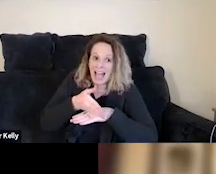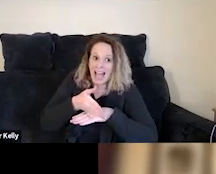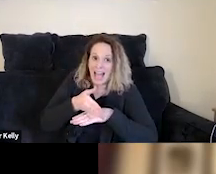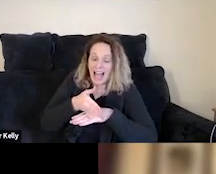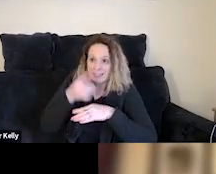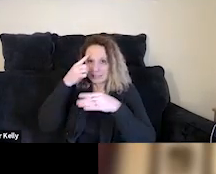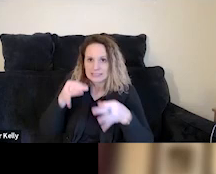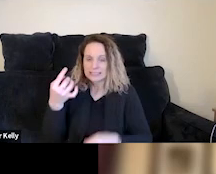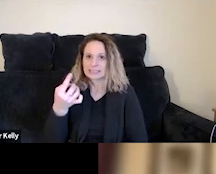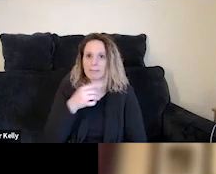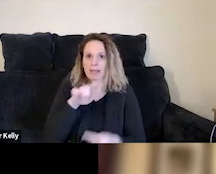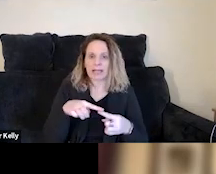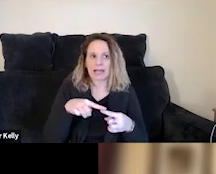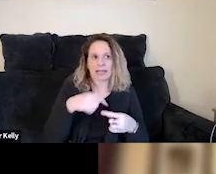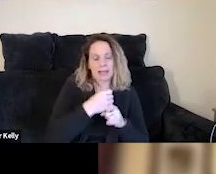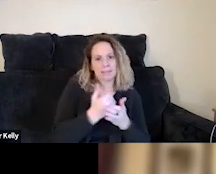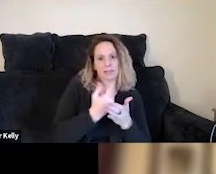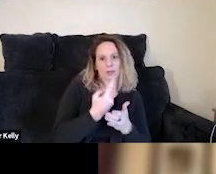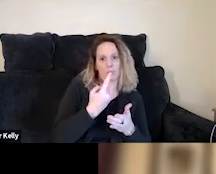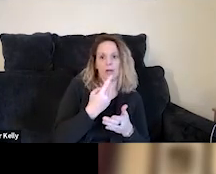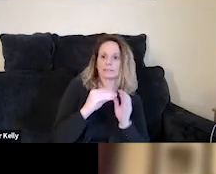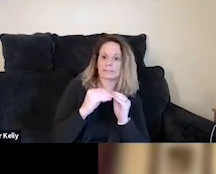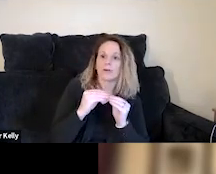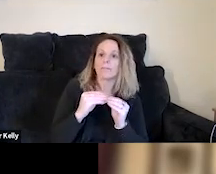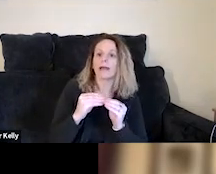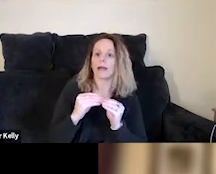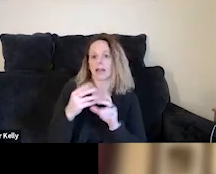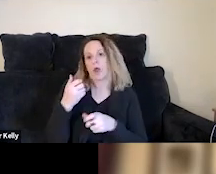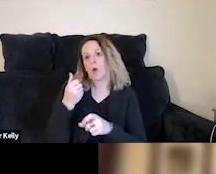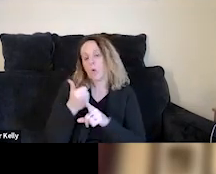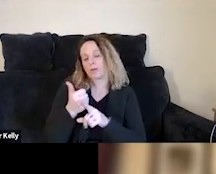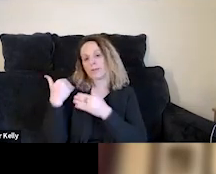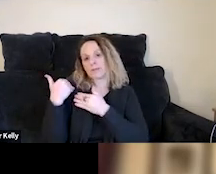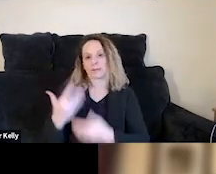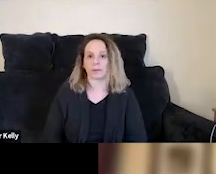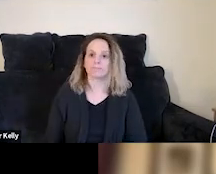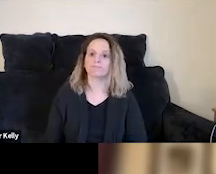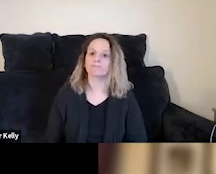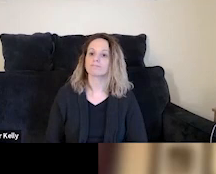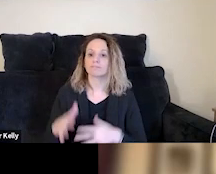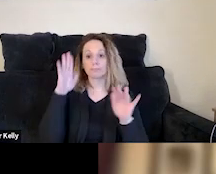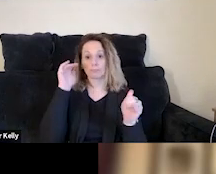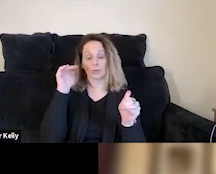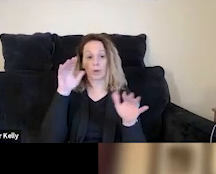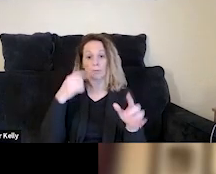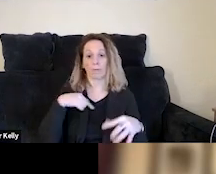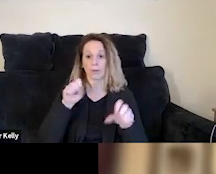and when you wanna make new ones to help repair harm and hold yourself accountable. In any case, we hope that we can do more of that